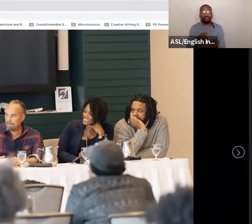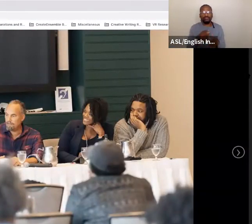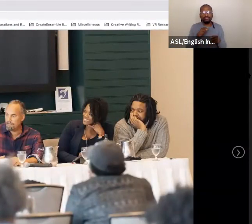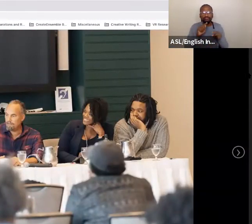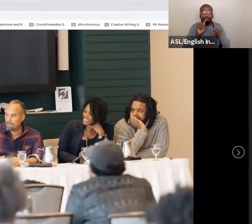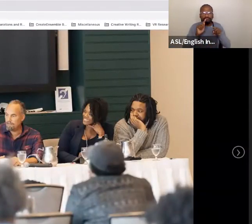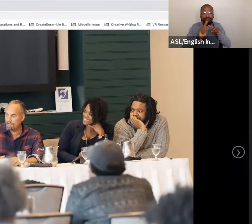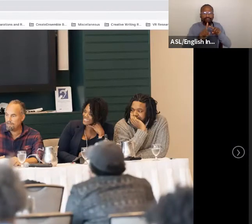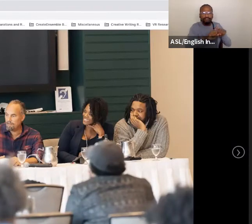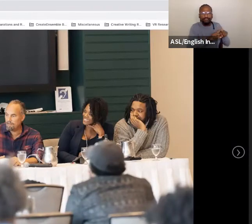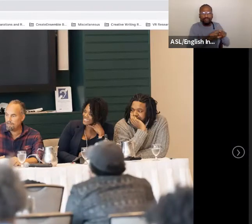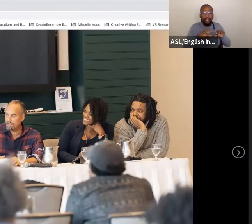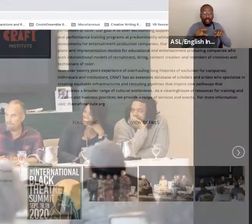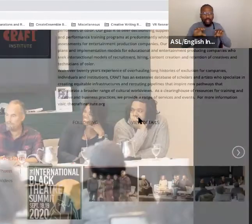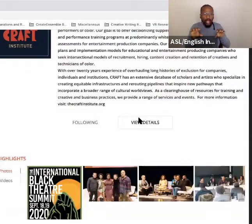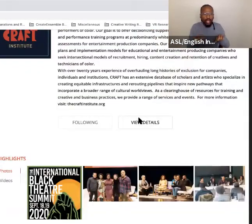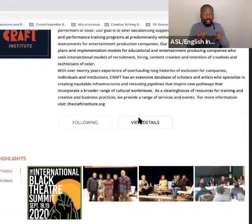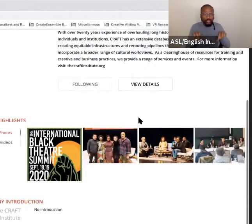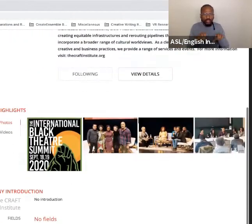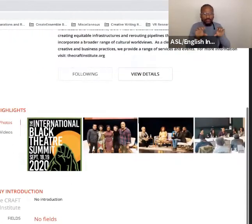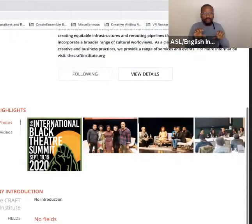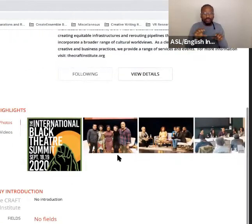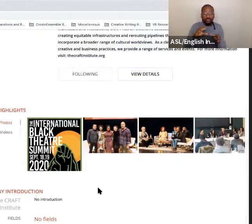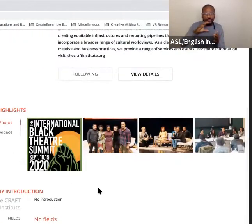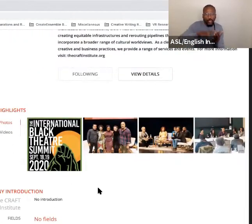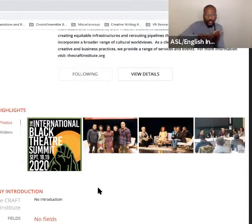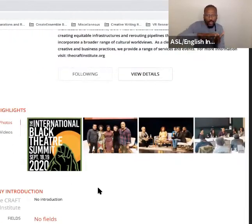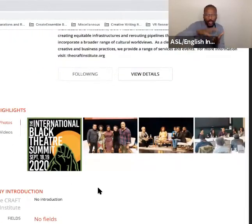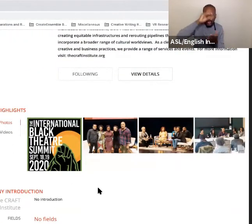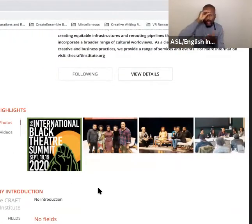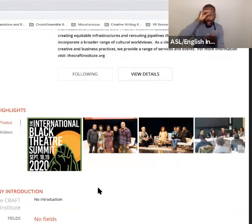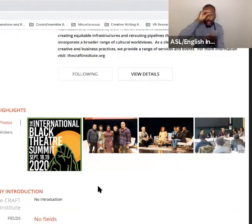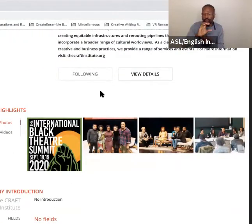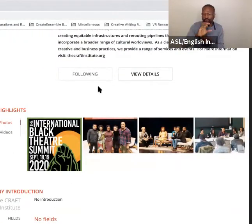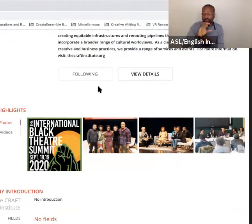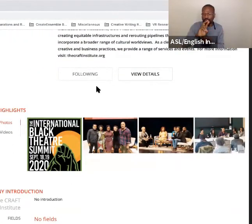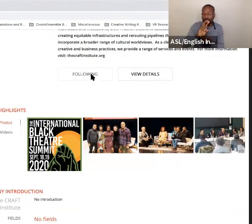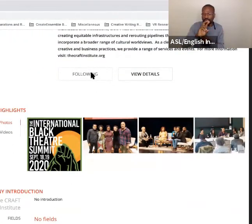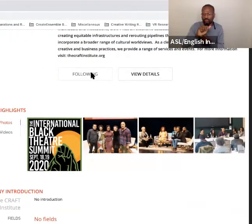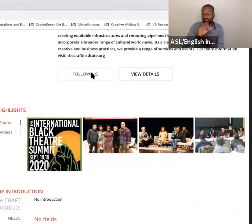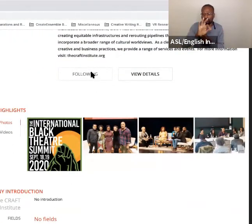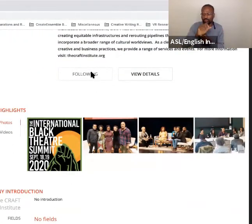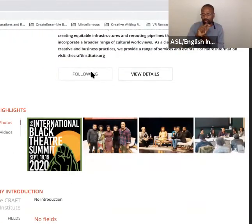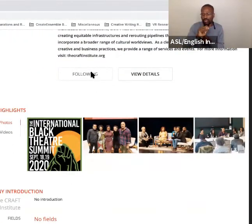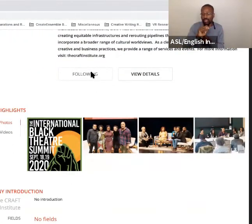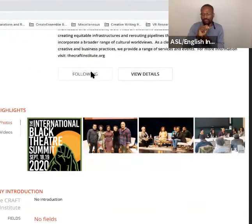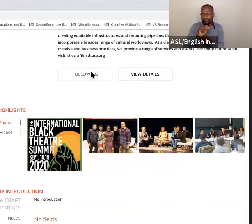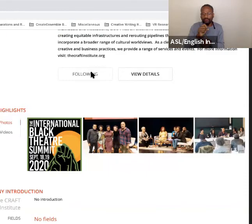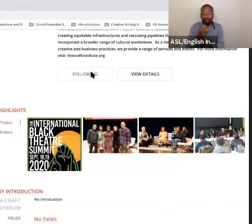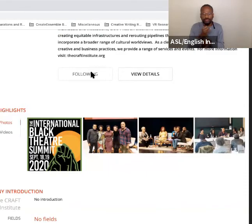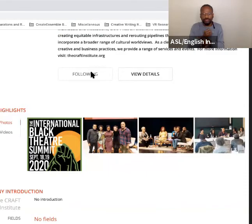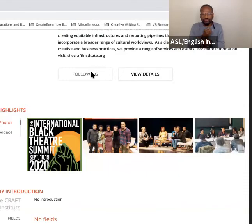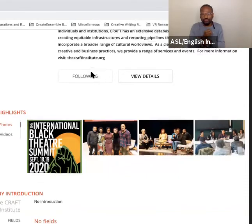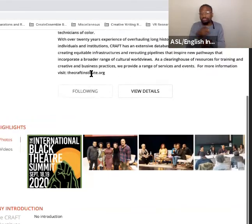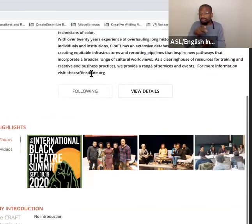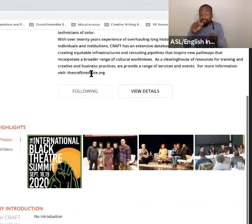that we've done at the CRAFT Institute. And so you can either follow me as an individual